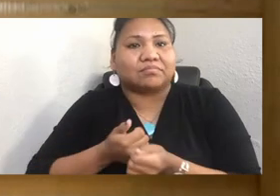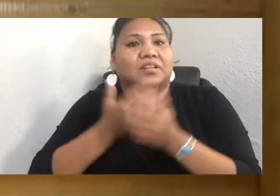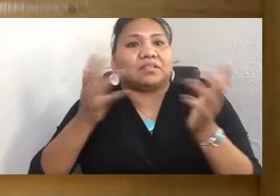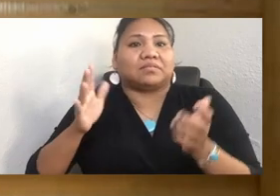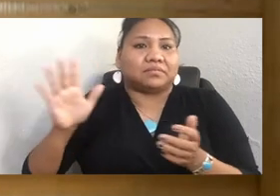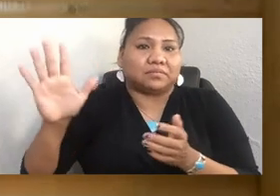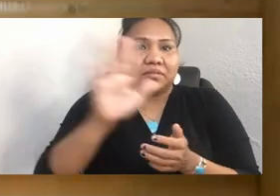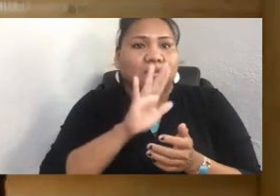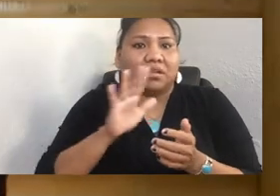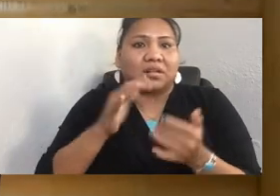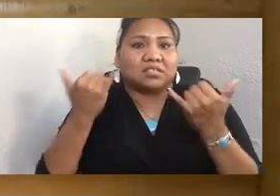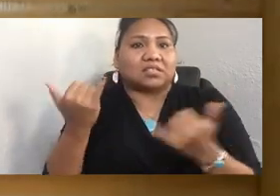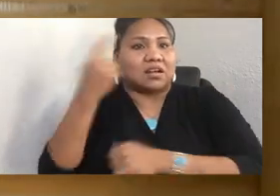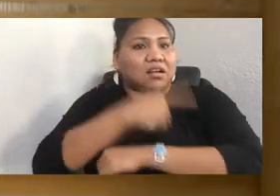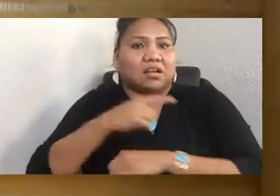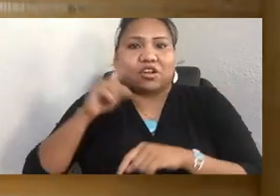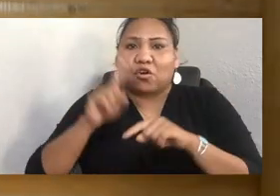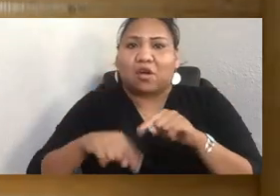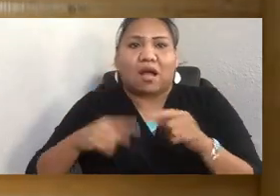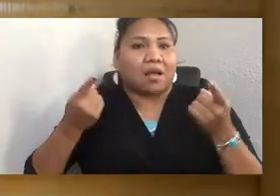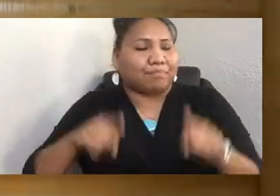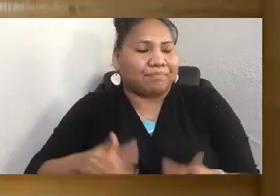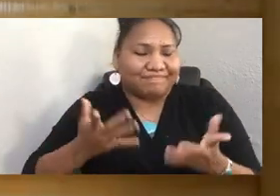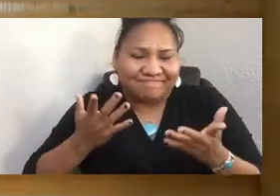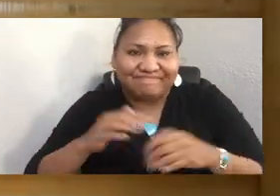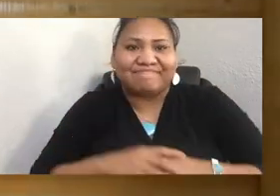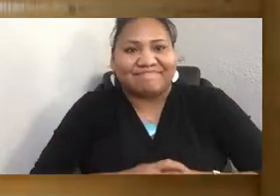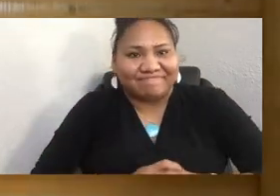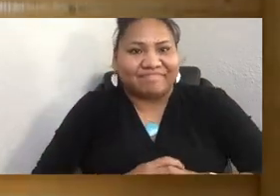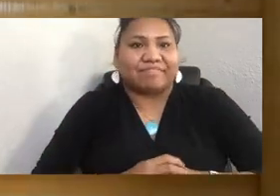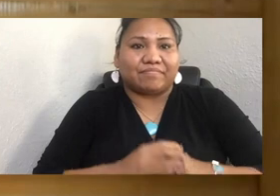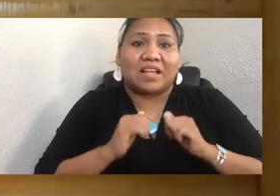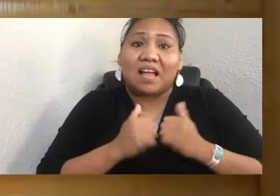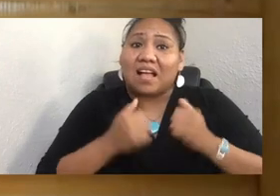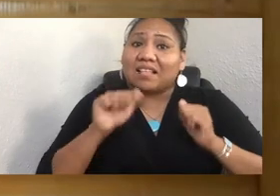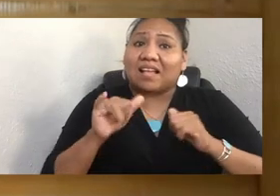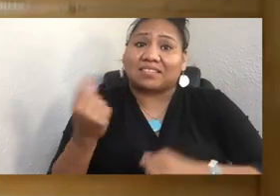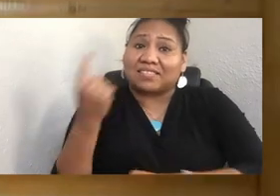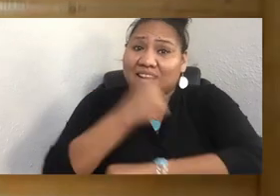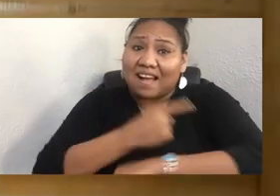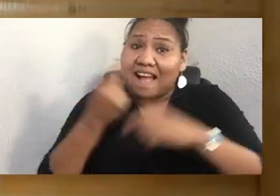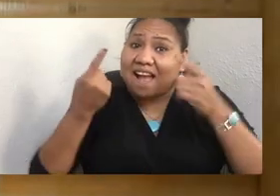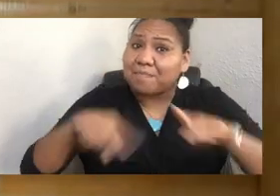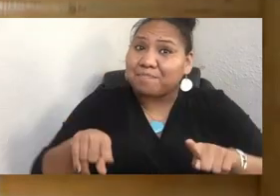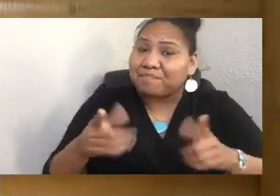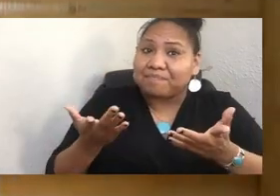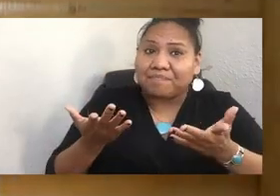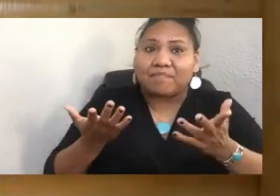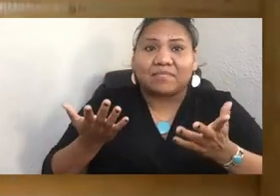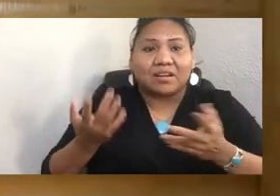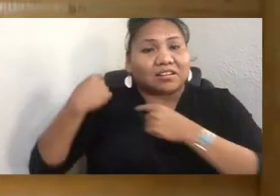and how that day came about after many years